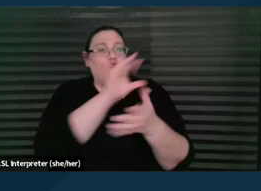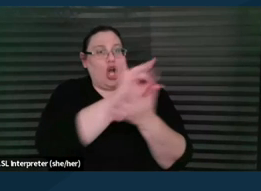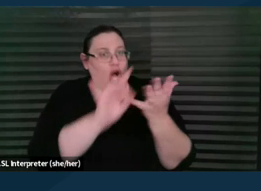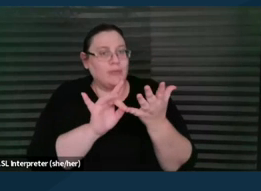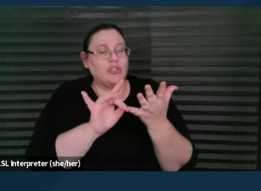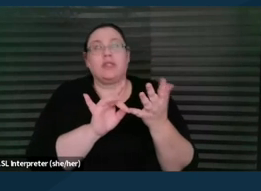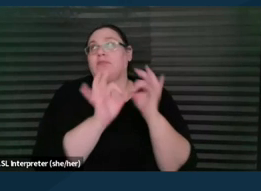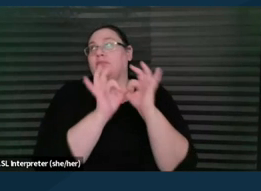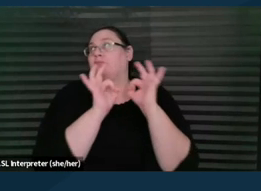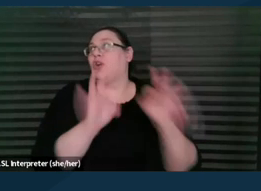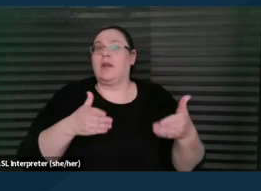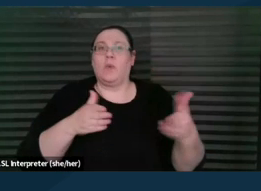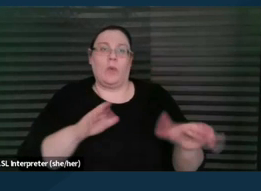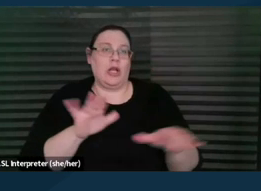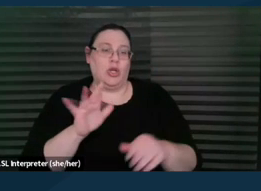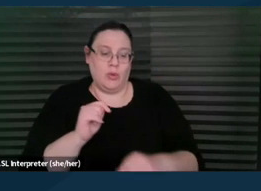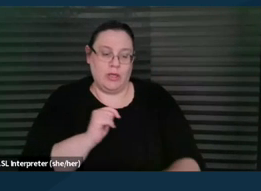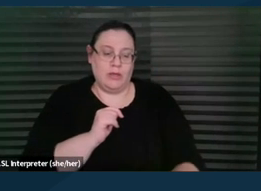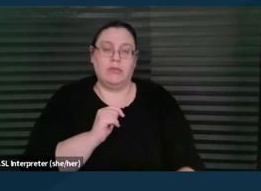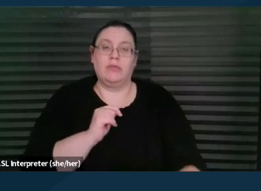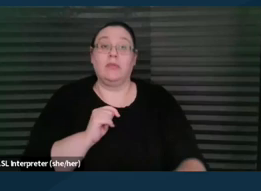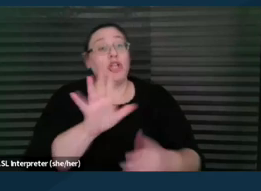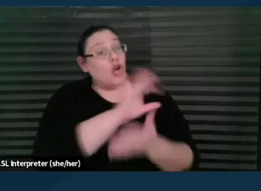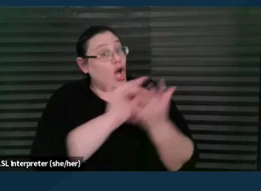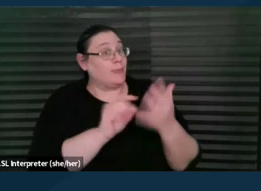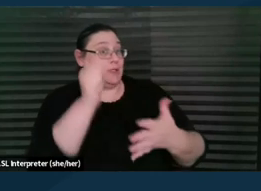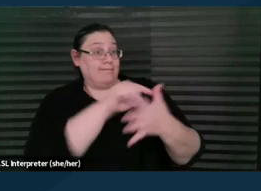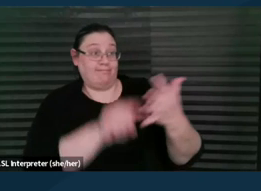of doing it. This is what your options are and this is what you could do in a situation.